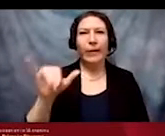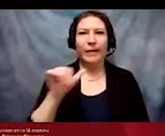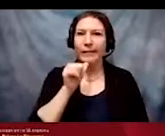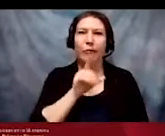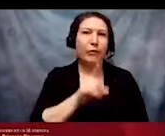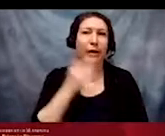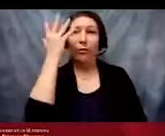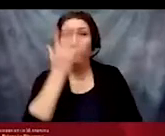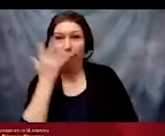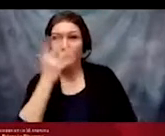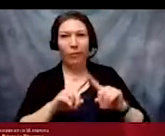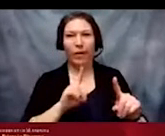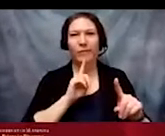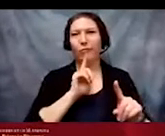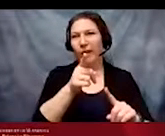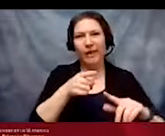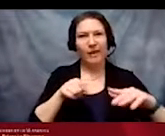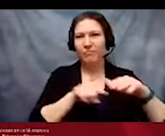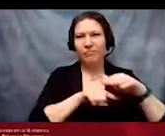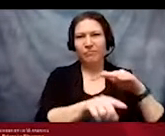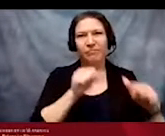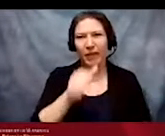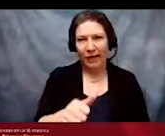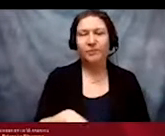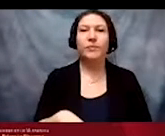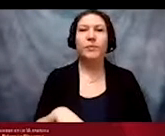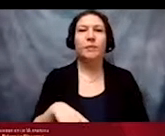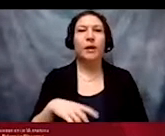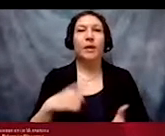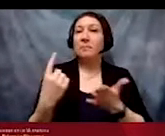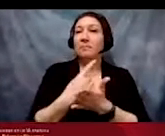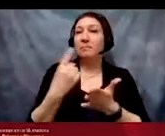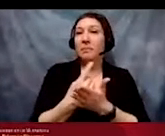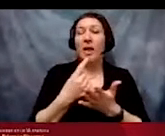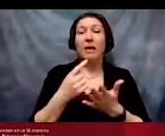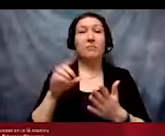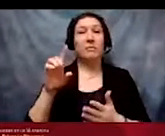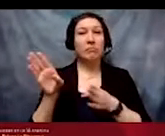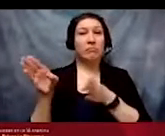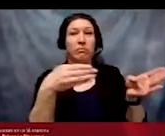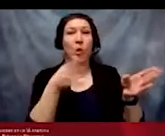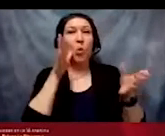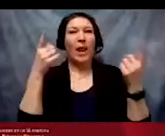Sometimes detours may be adapted based on misunderstanding about